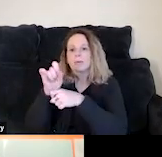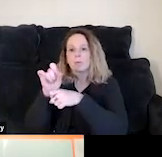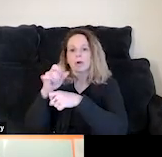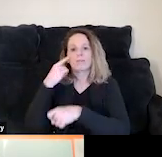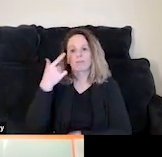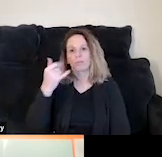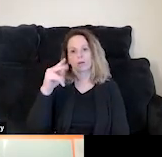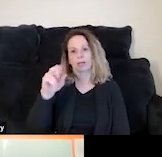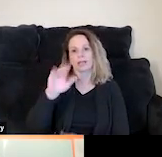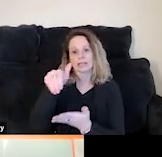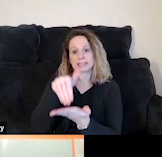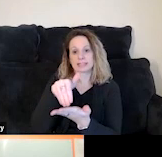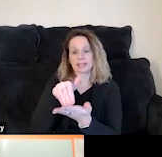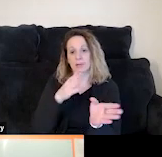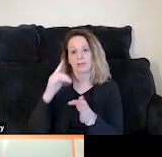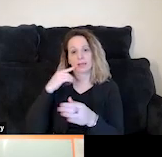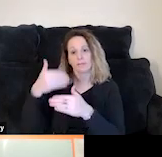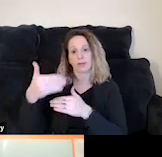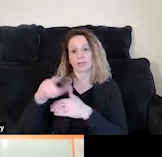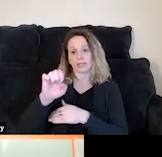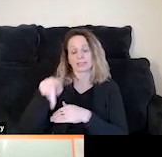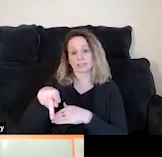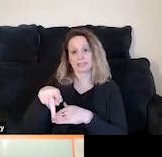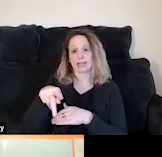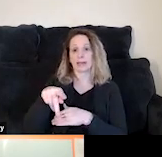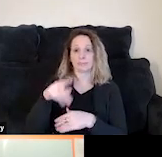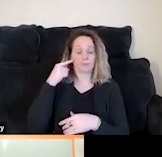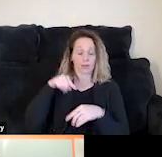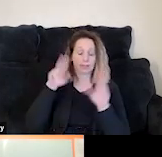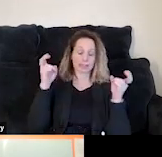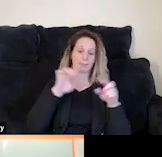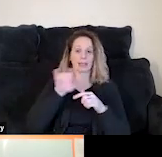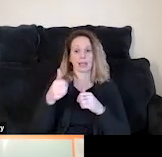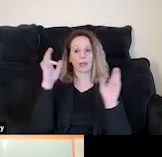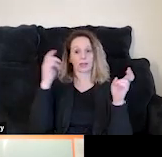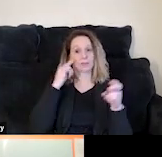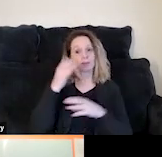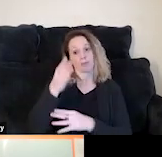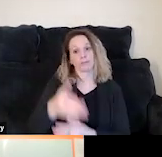as we plan next steps for not only in within this topic, but other topics that we cover at the GAINS Center.